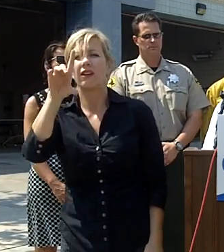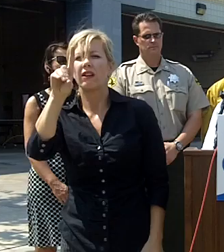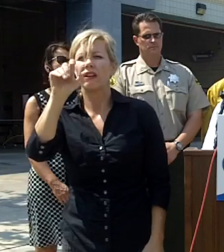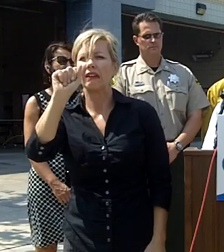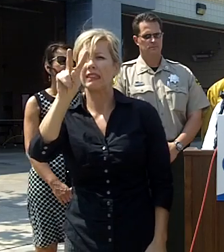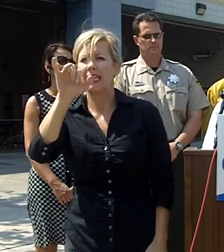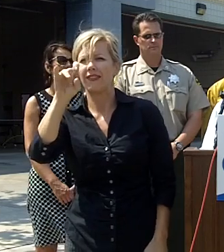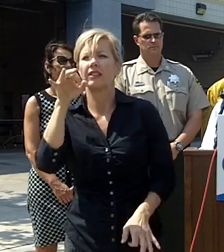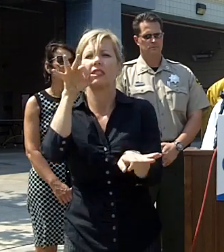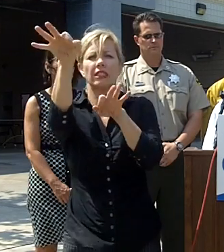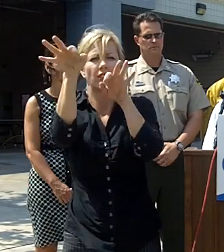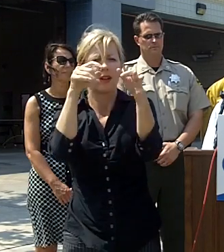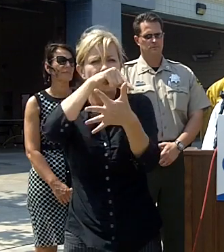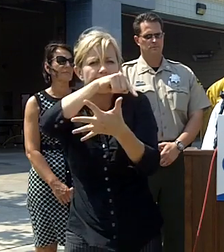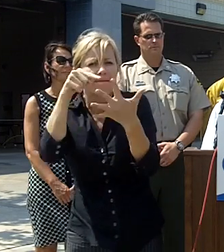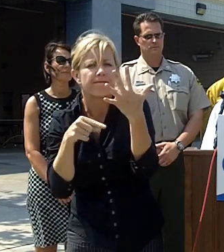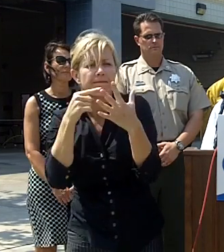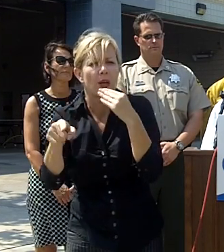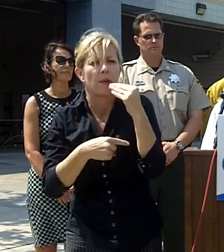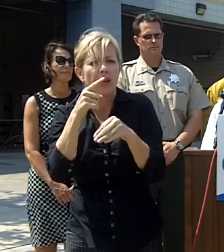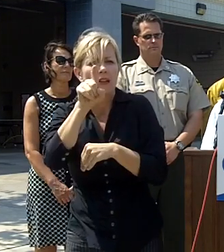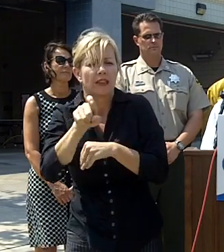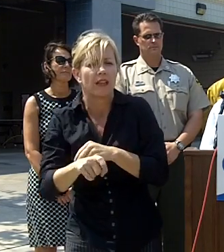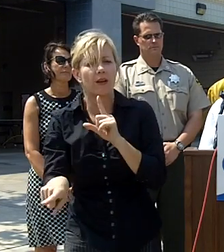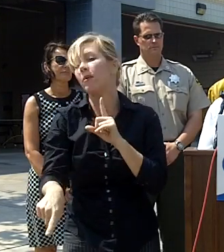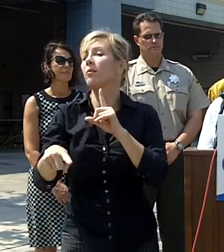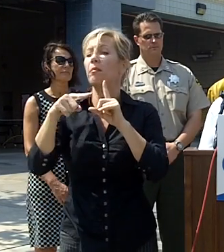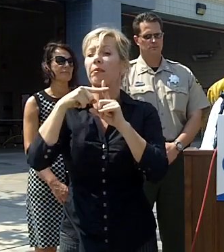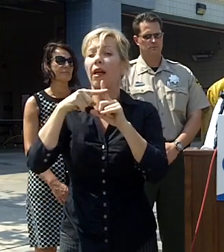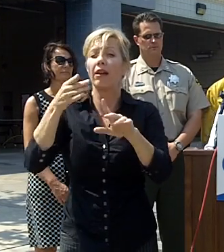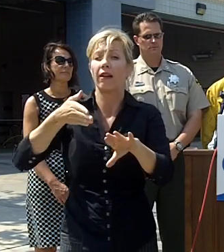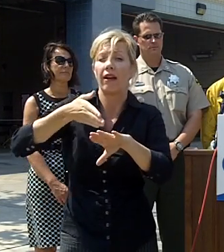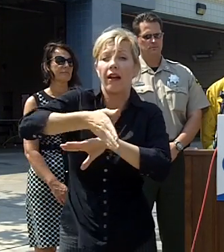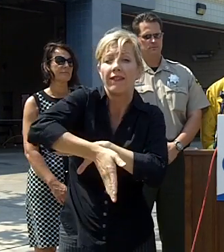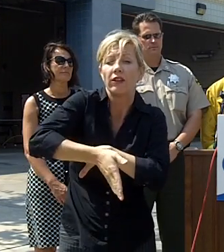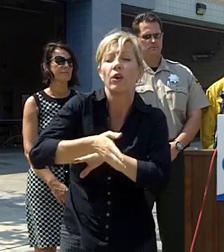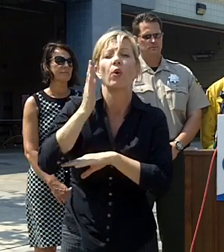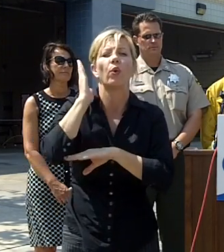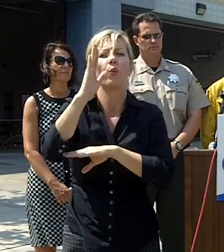might need it will all be here for questions and afterwards so with that I would like to